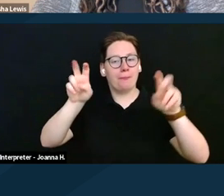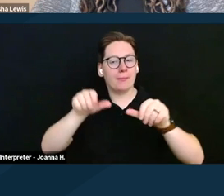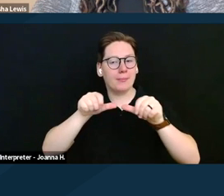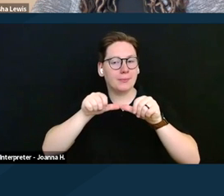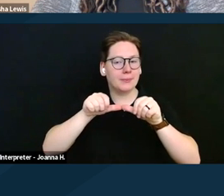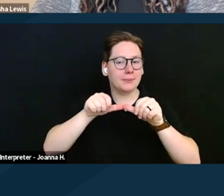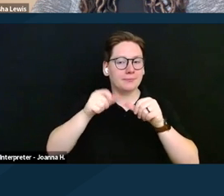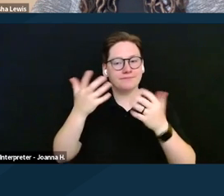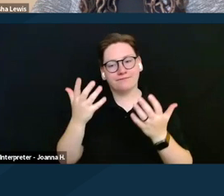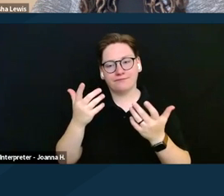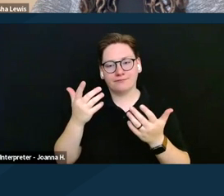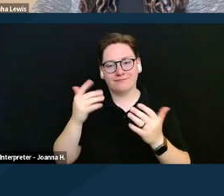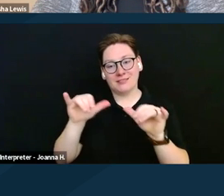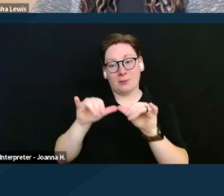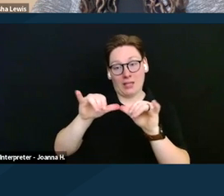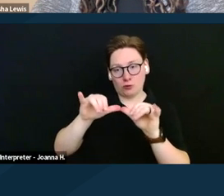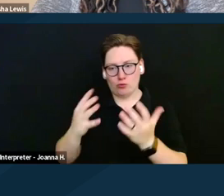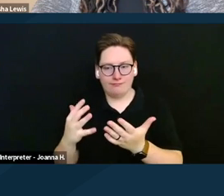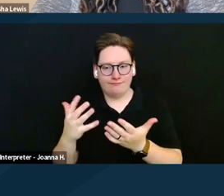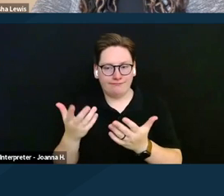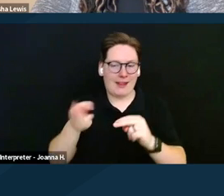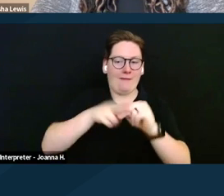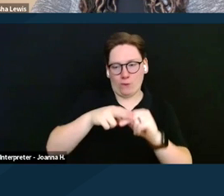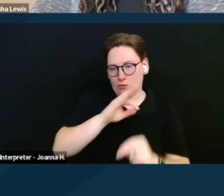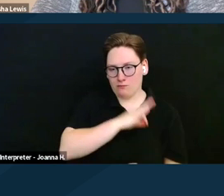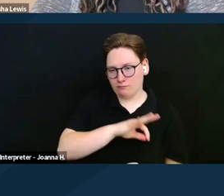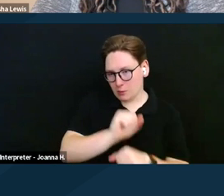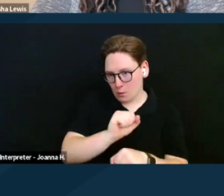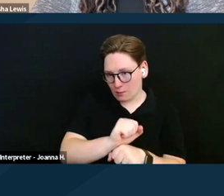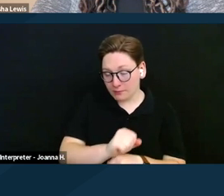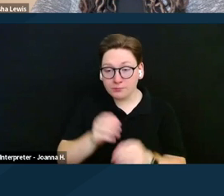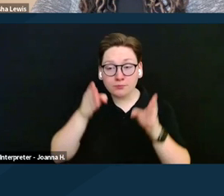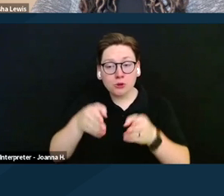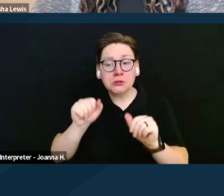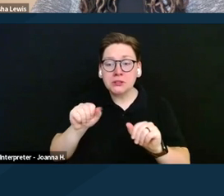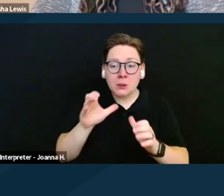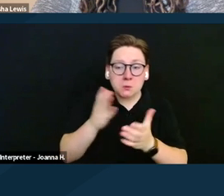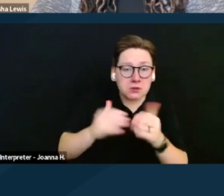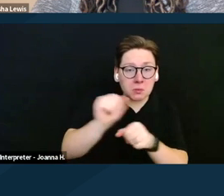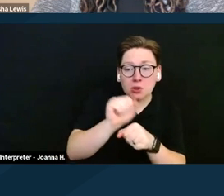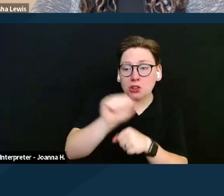A person may be able to do some work, but the disability seriously limits their ability